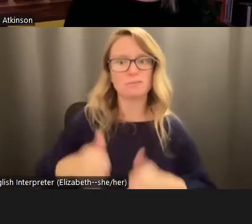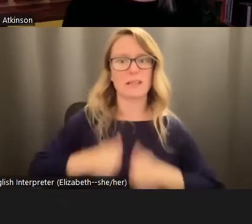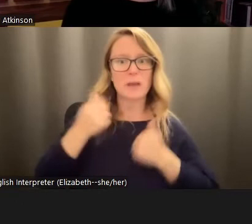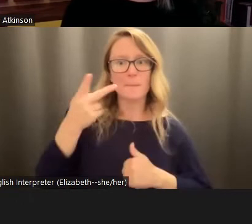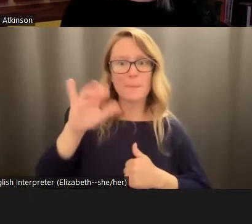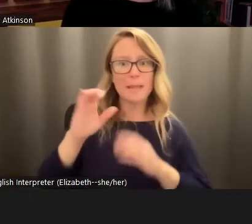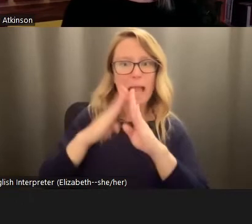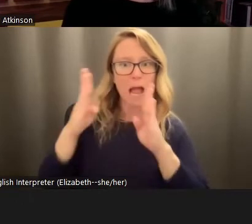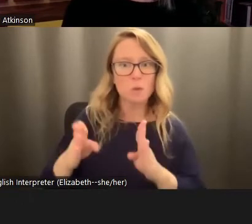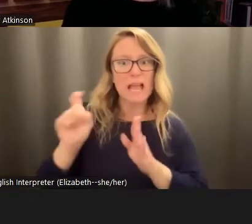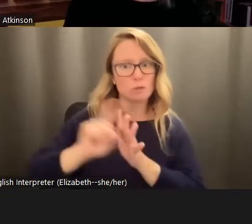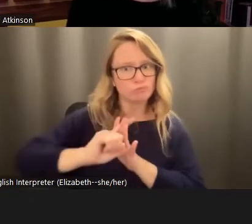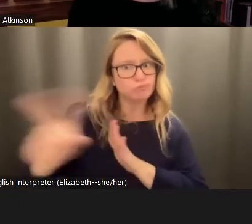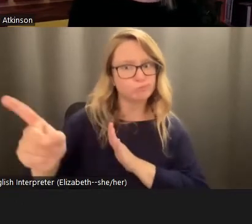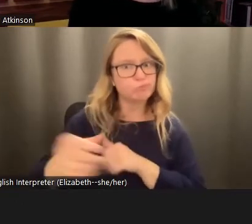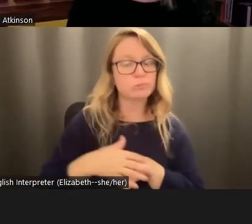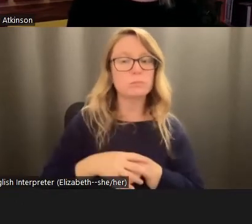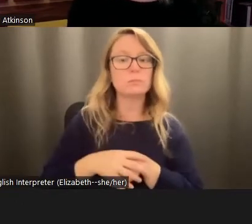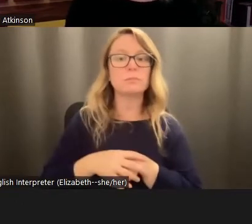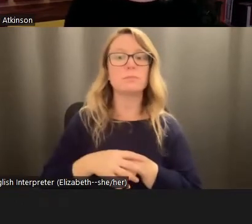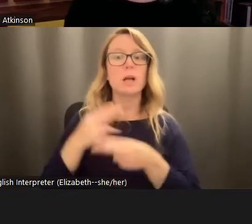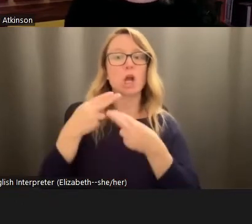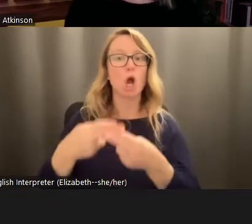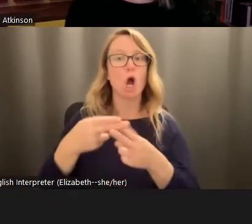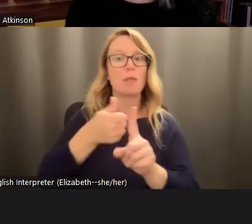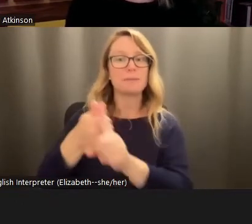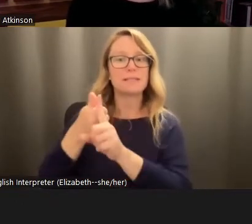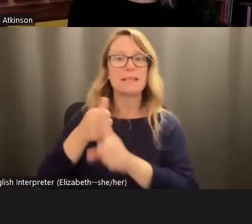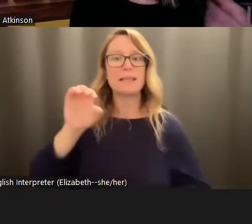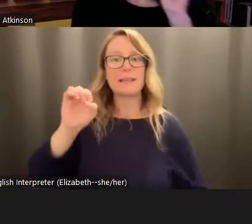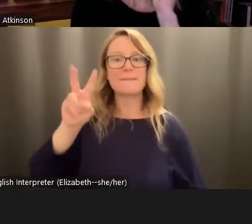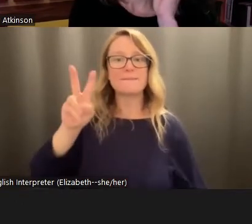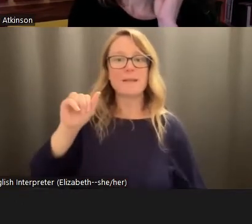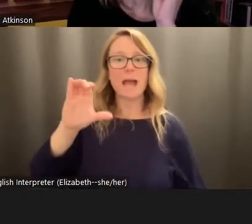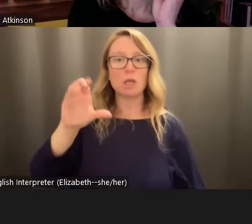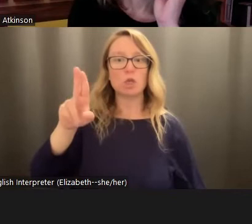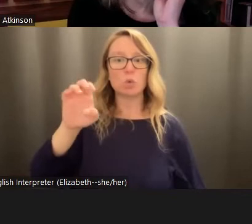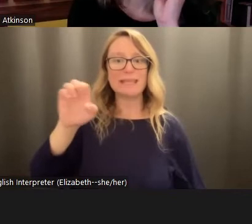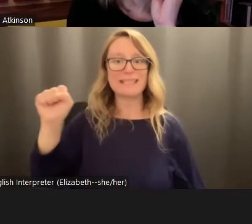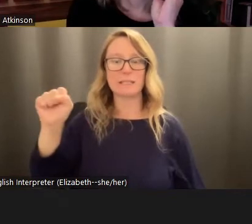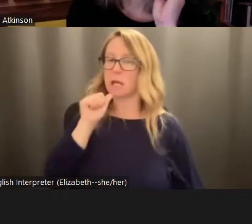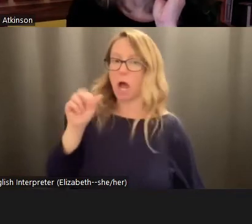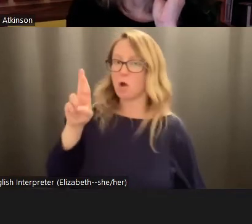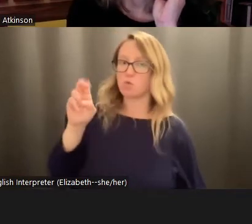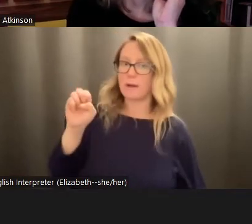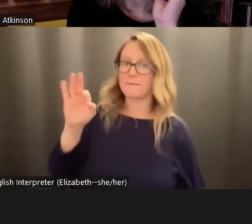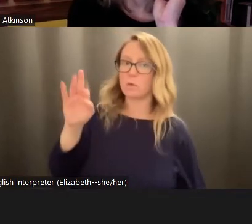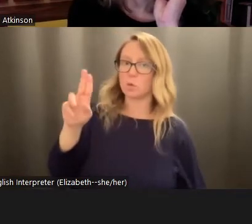had to evacuate, and they called themselves evacuees, not refugees. That was another debate how we use language to